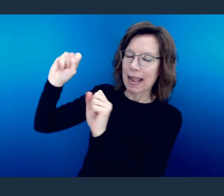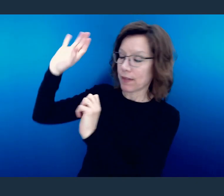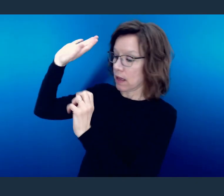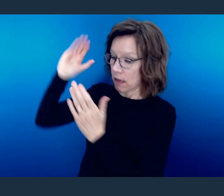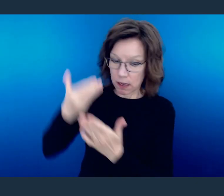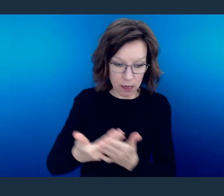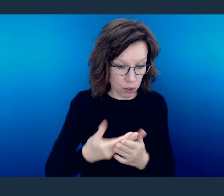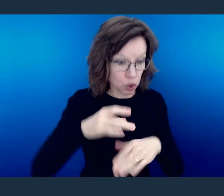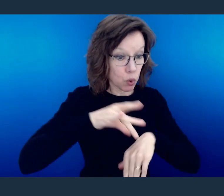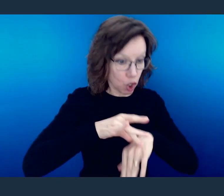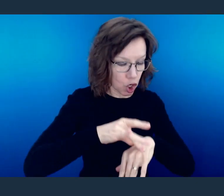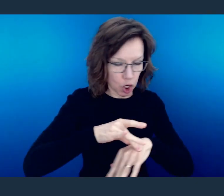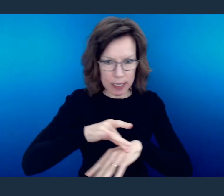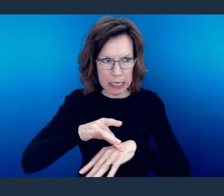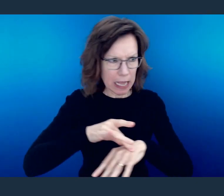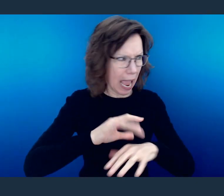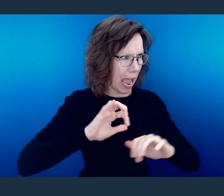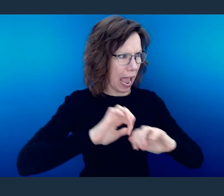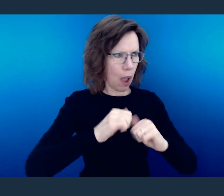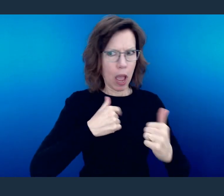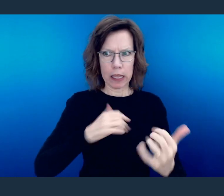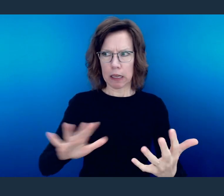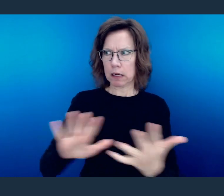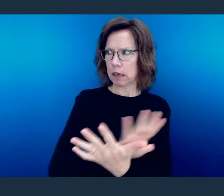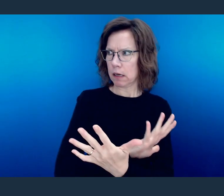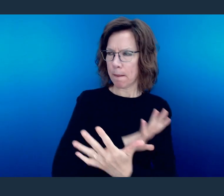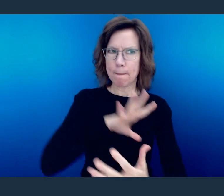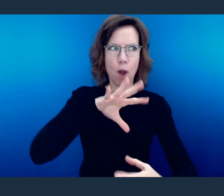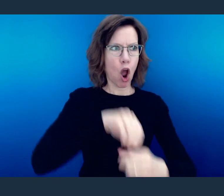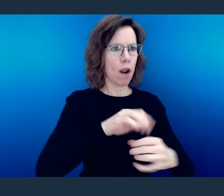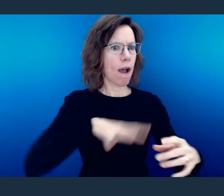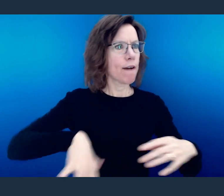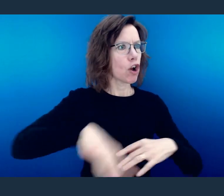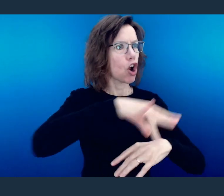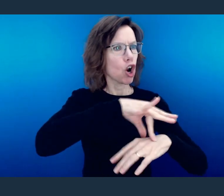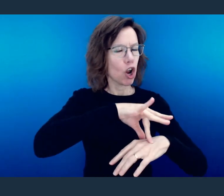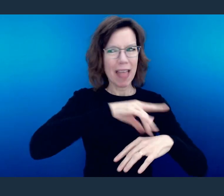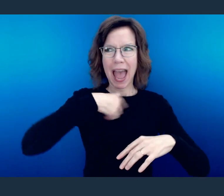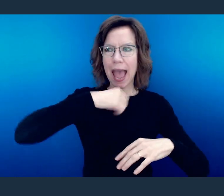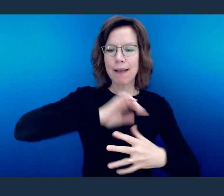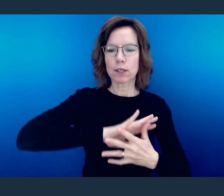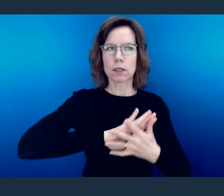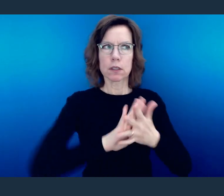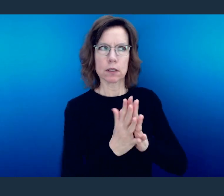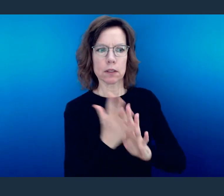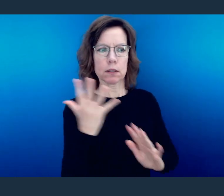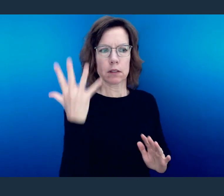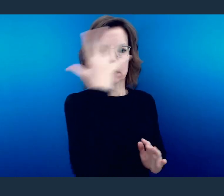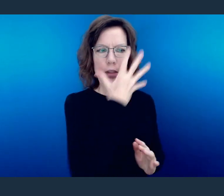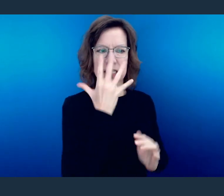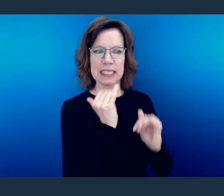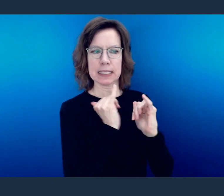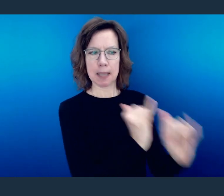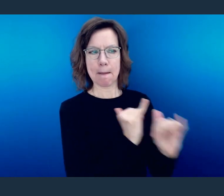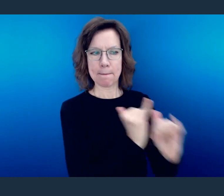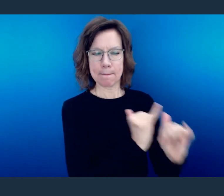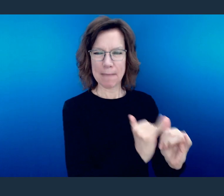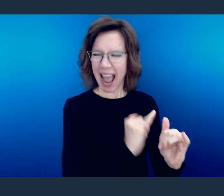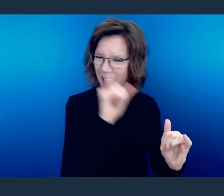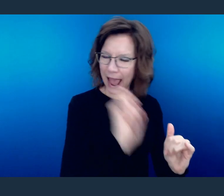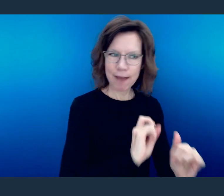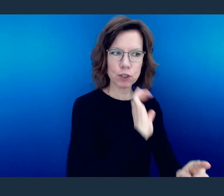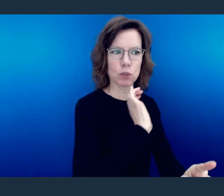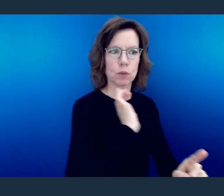But in order to exist in society, they would conform or transform their image to look like